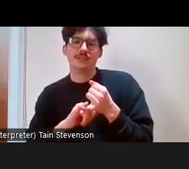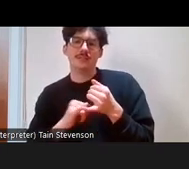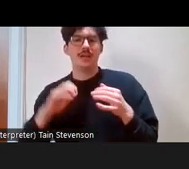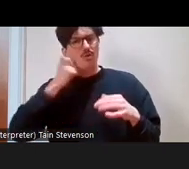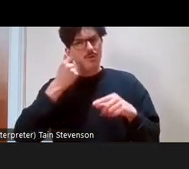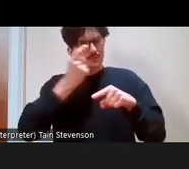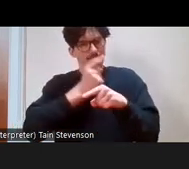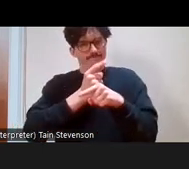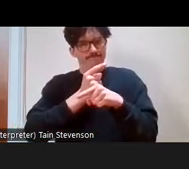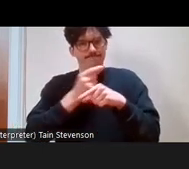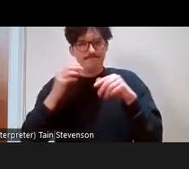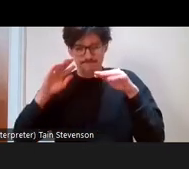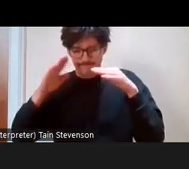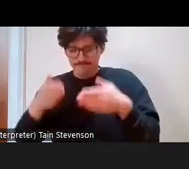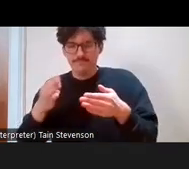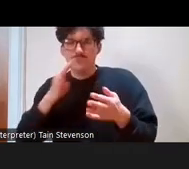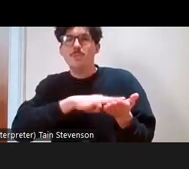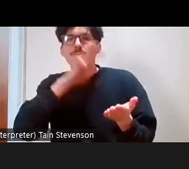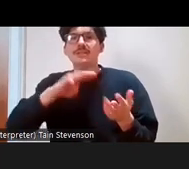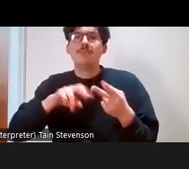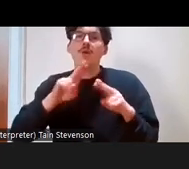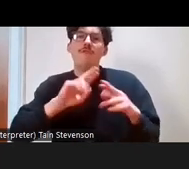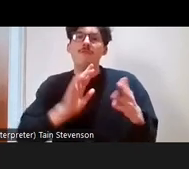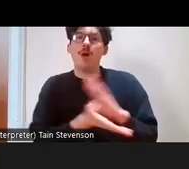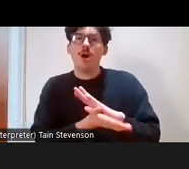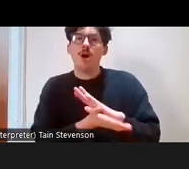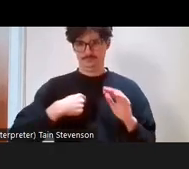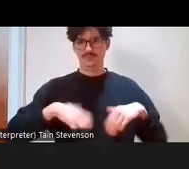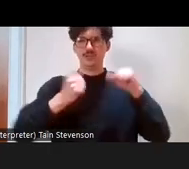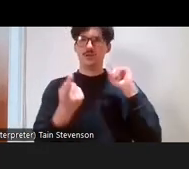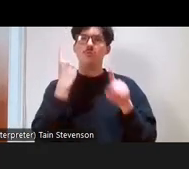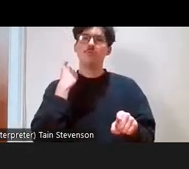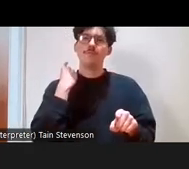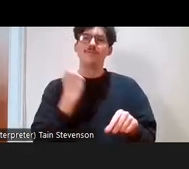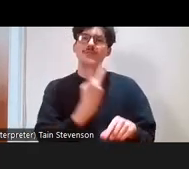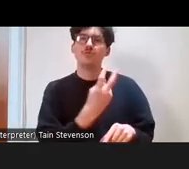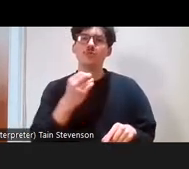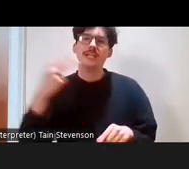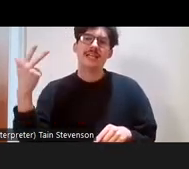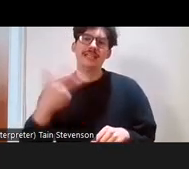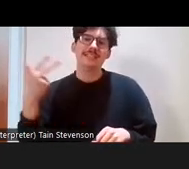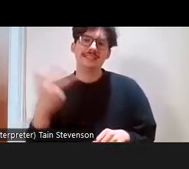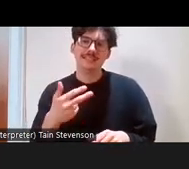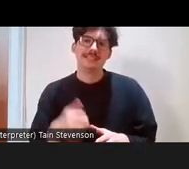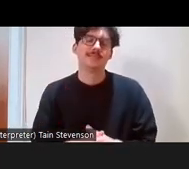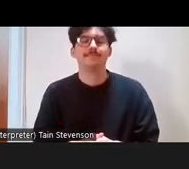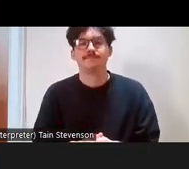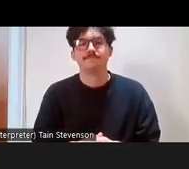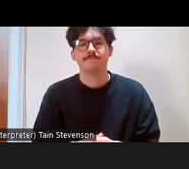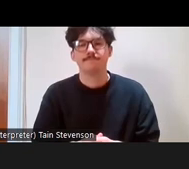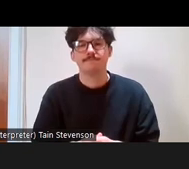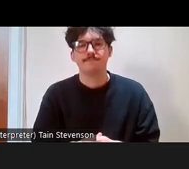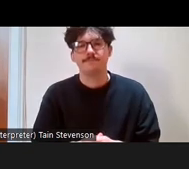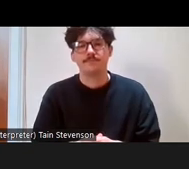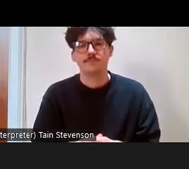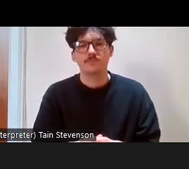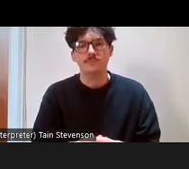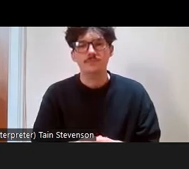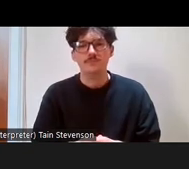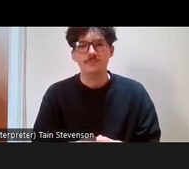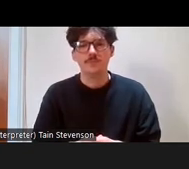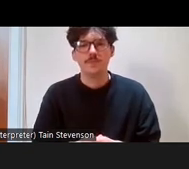today about Museum as Muck, which I started in 2018. First of all, we're just going to try and